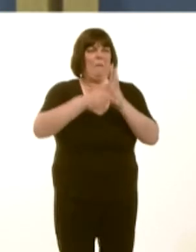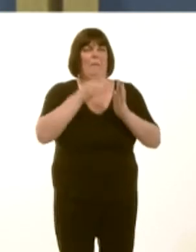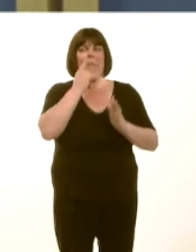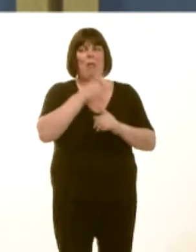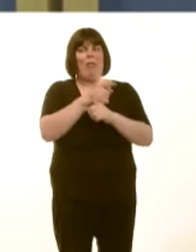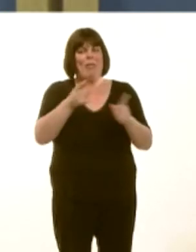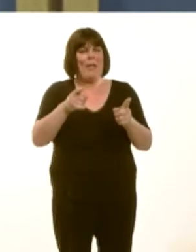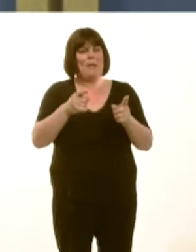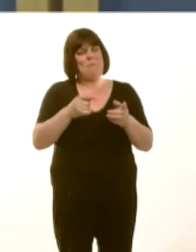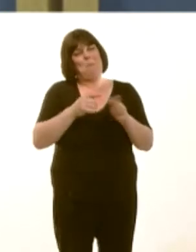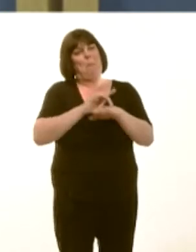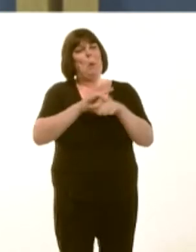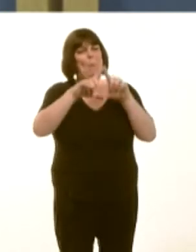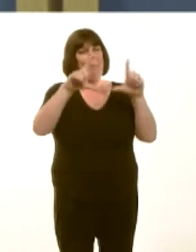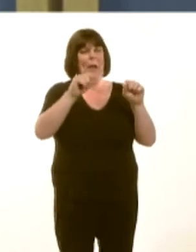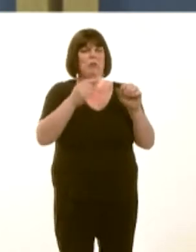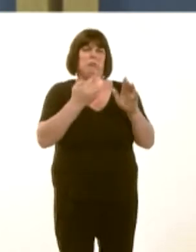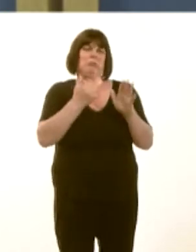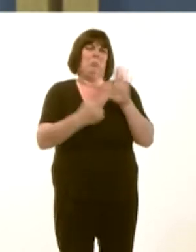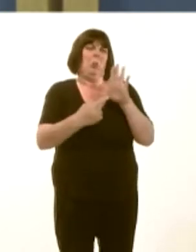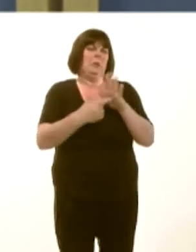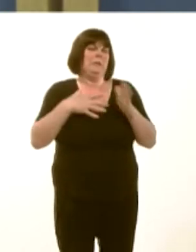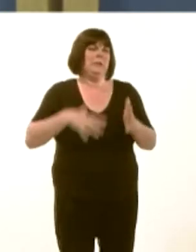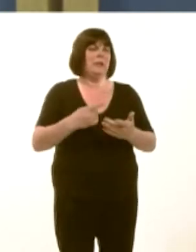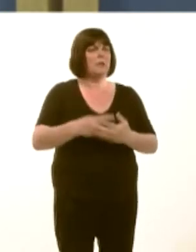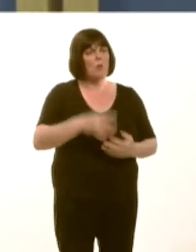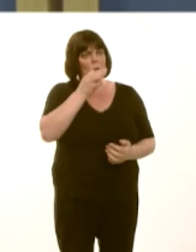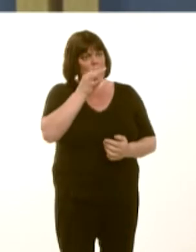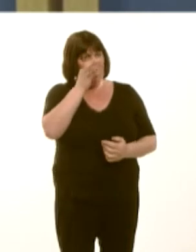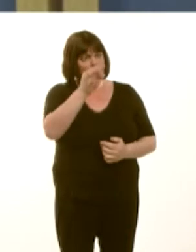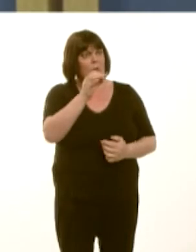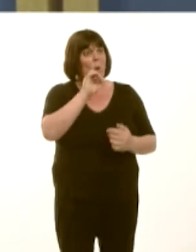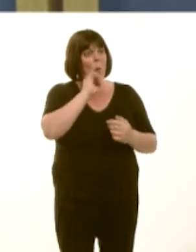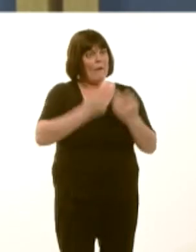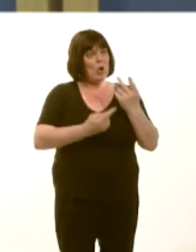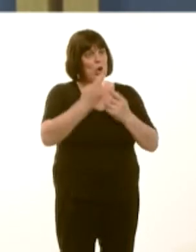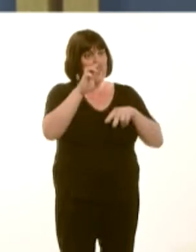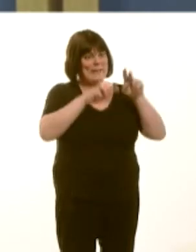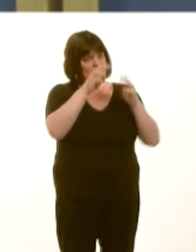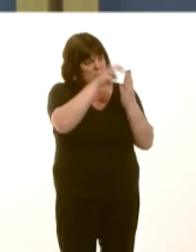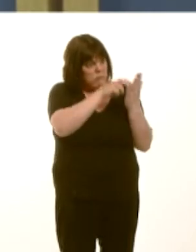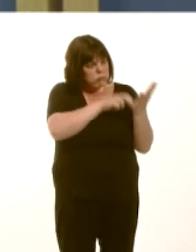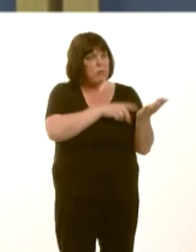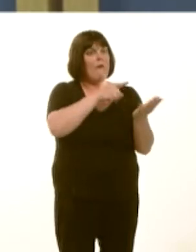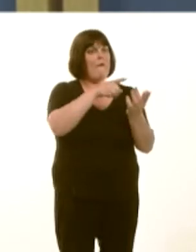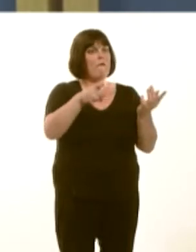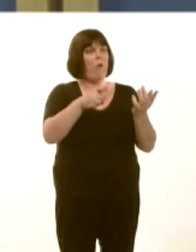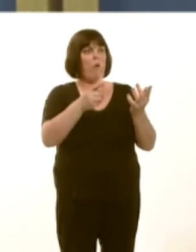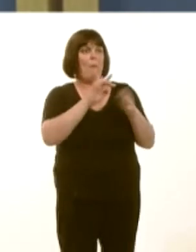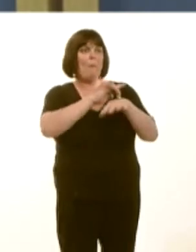Can I askóand Iím sure know what the answerís going to be: will a new toolkit for blue badge assessment be issued in the near future, so that we can get away from whatís happening